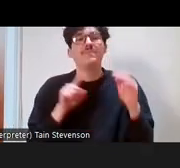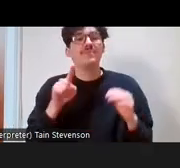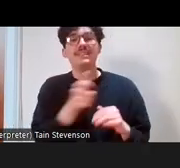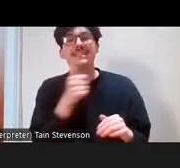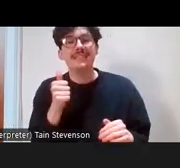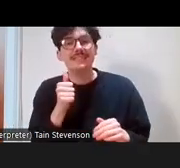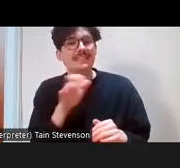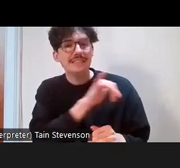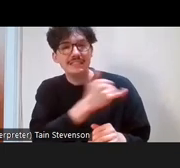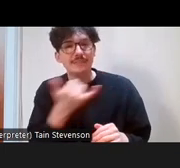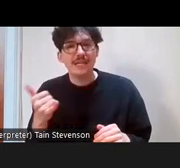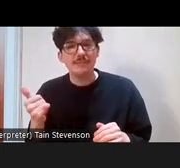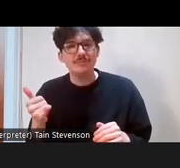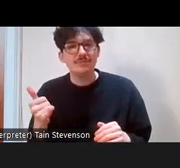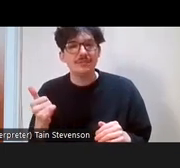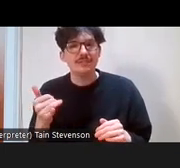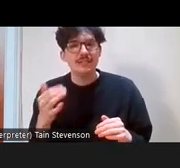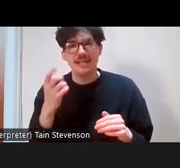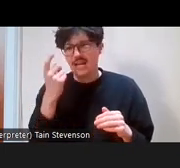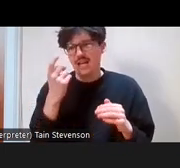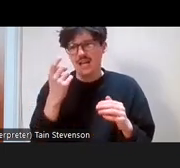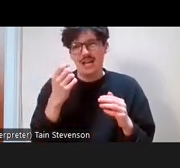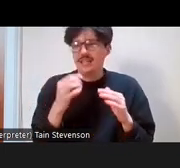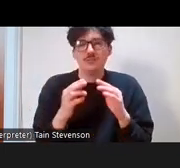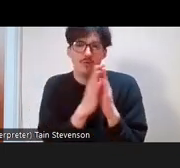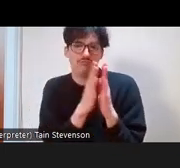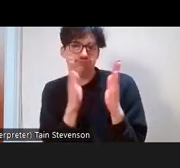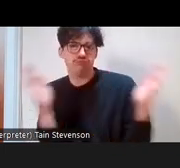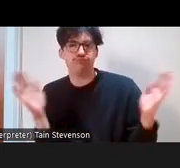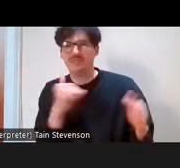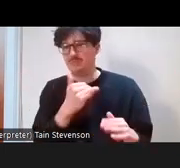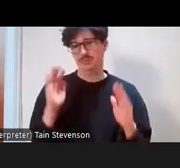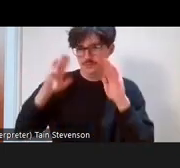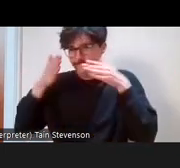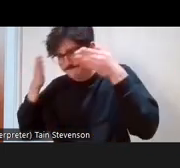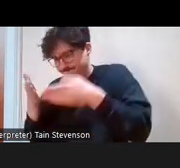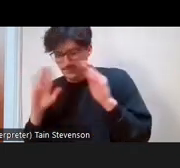don't have such a spread across the chart, so it's really nice to see that we've got